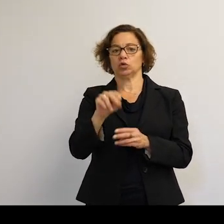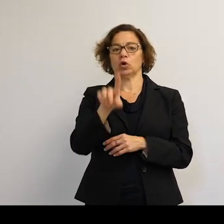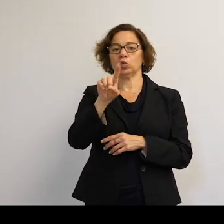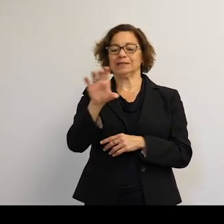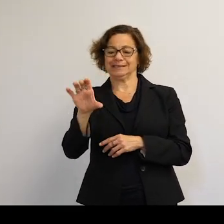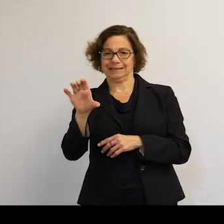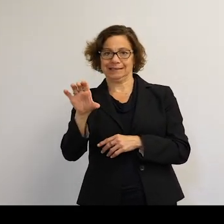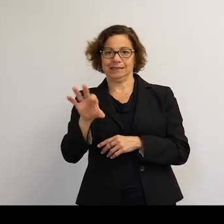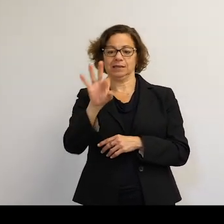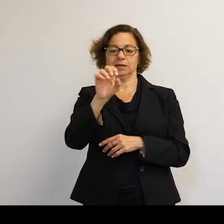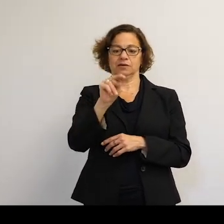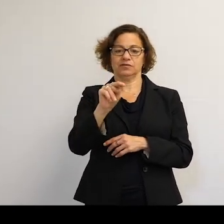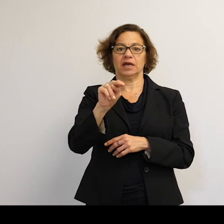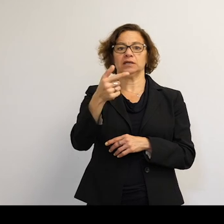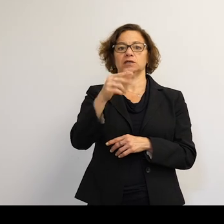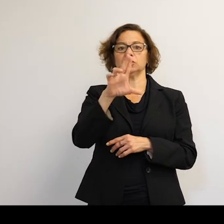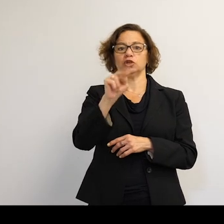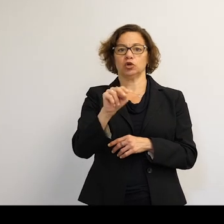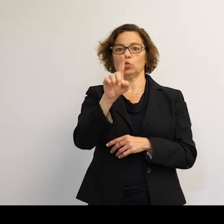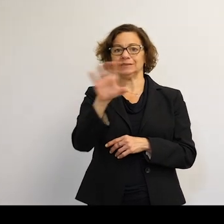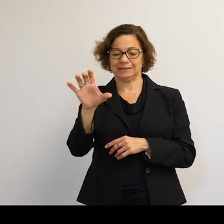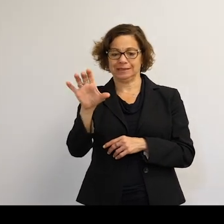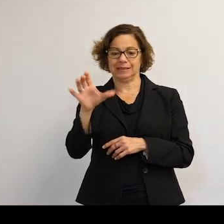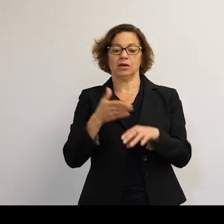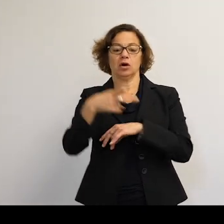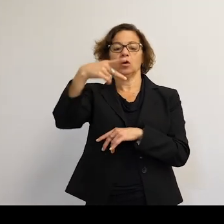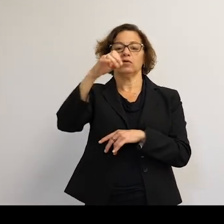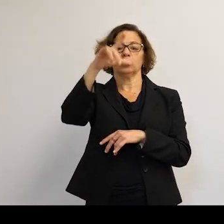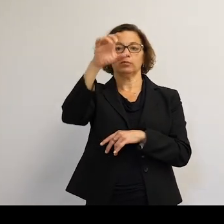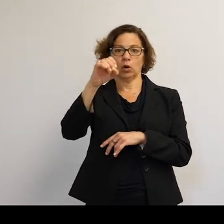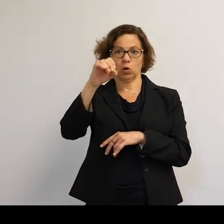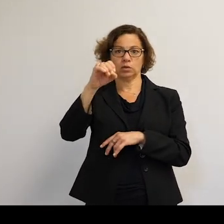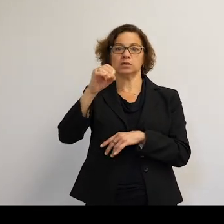It was in a polar orbit going over the poles as lots of weather satellites do.